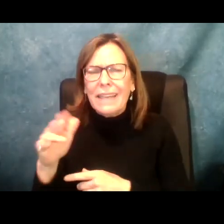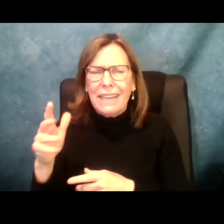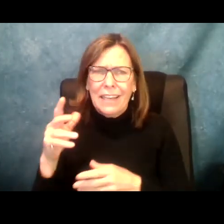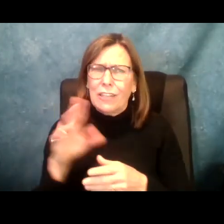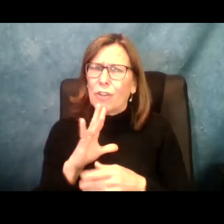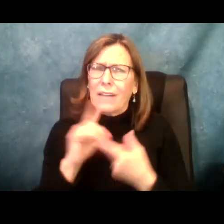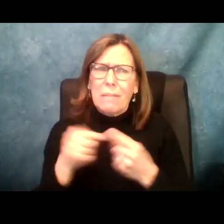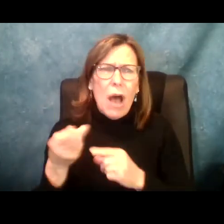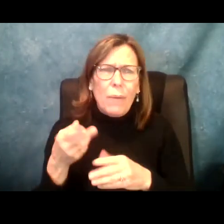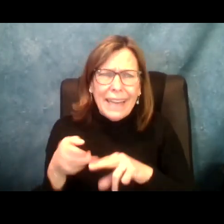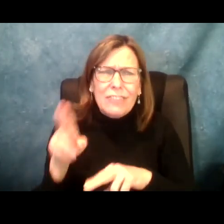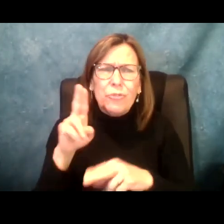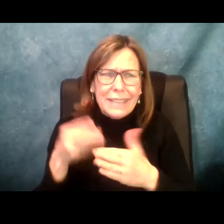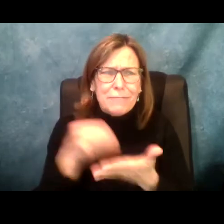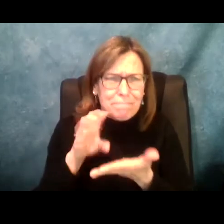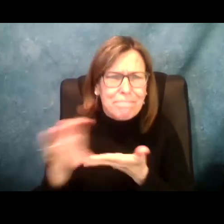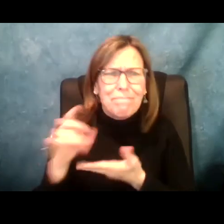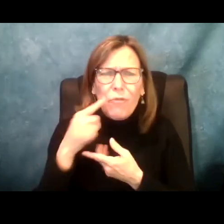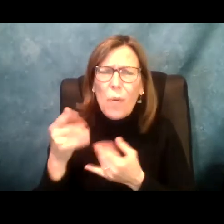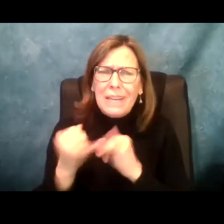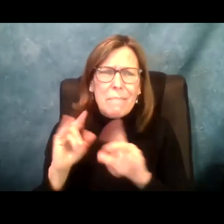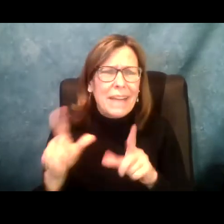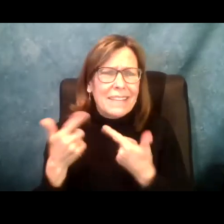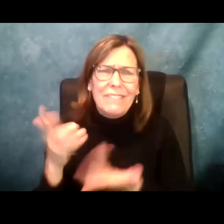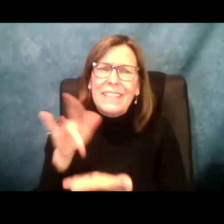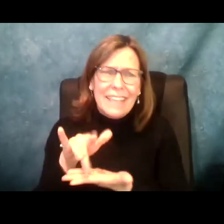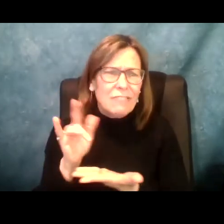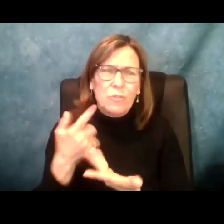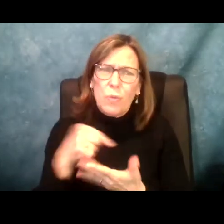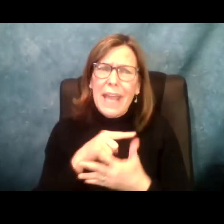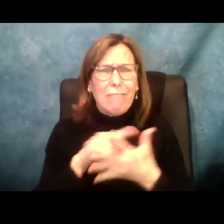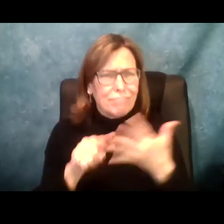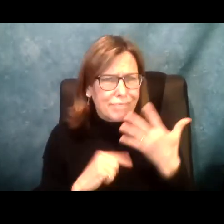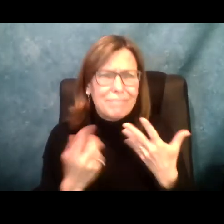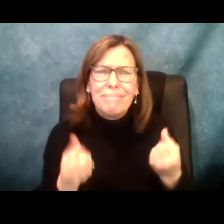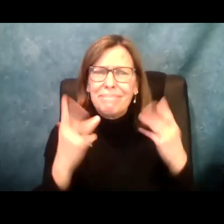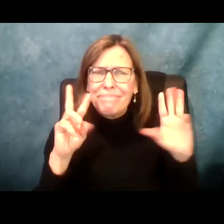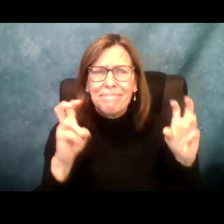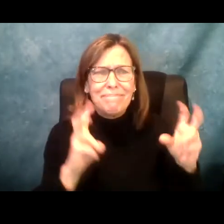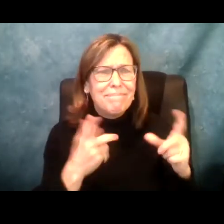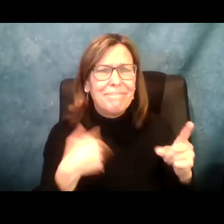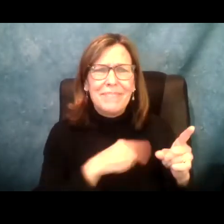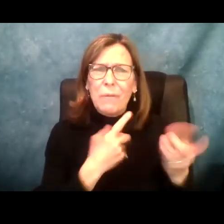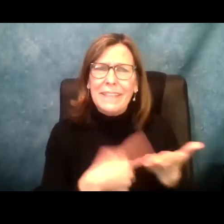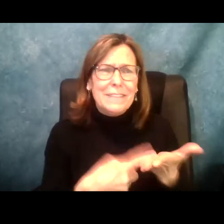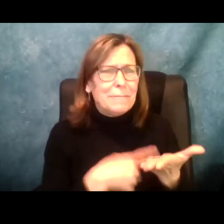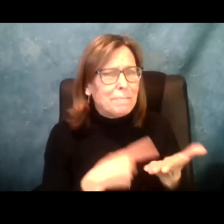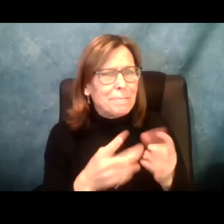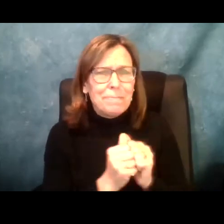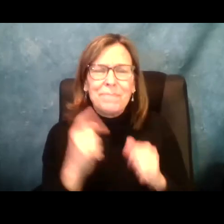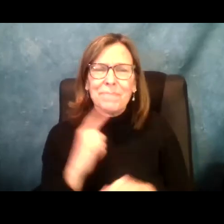cap. And you know, I touched on accessible housing. And Lindsay touched on increased